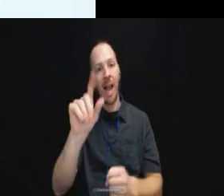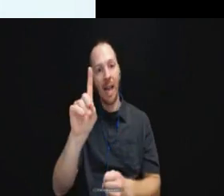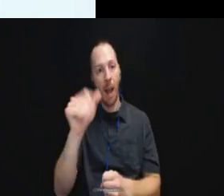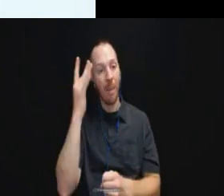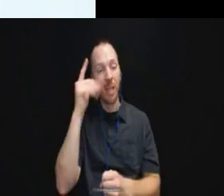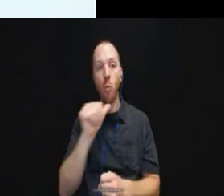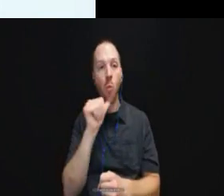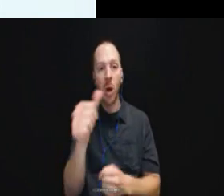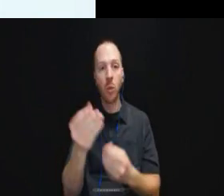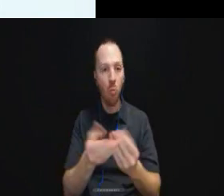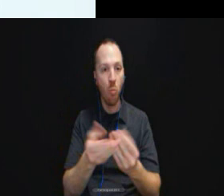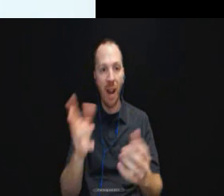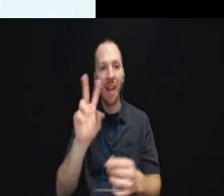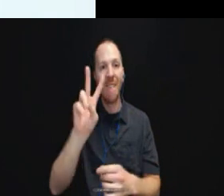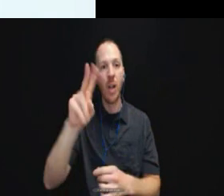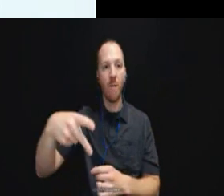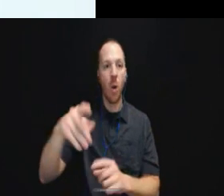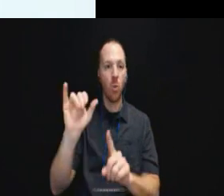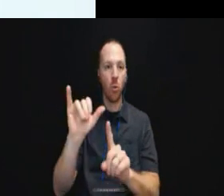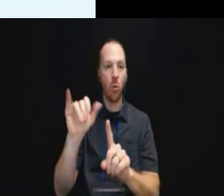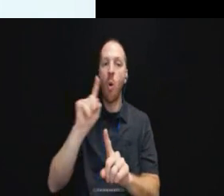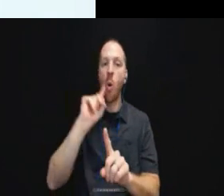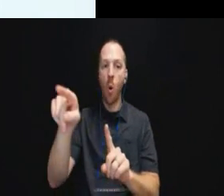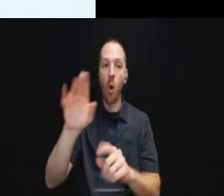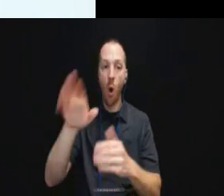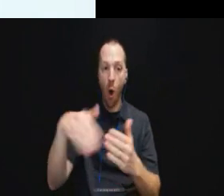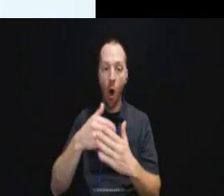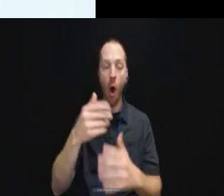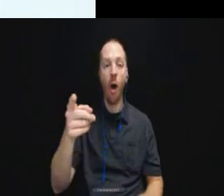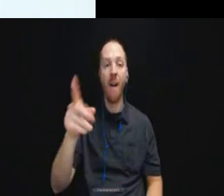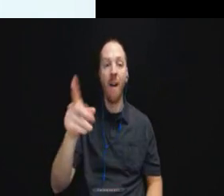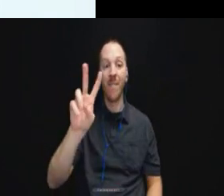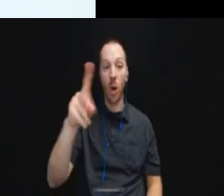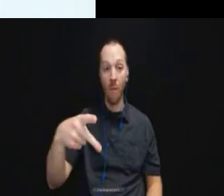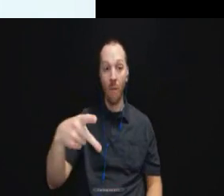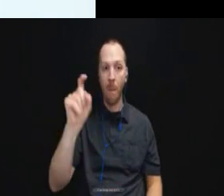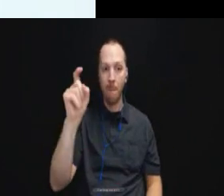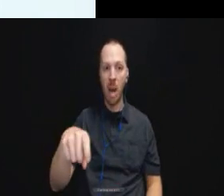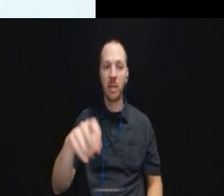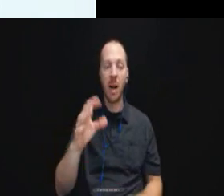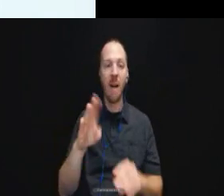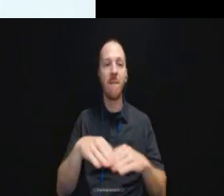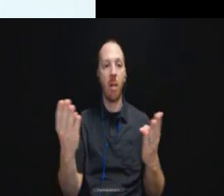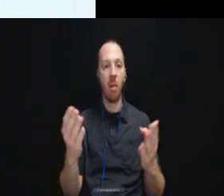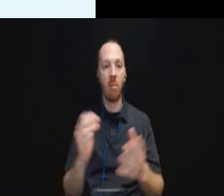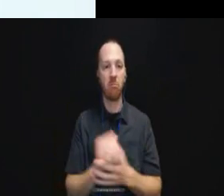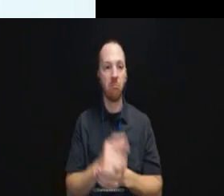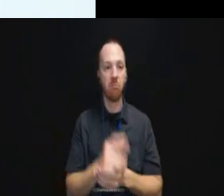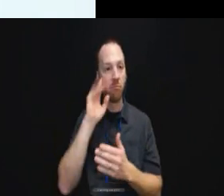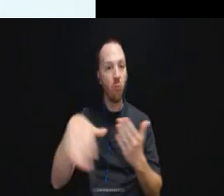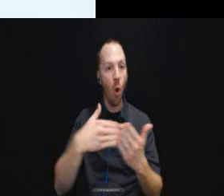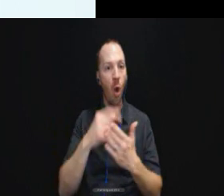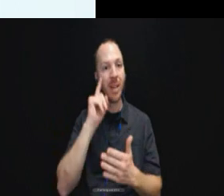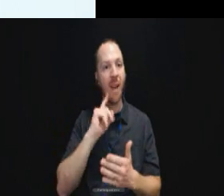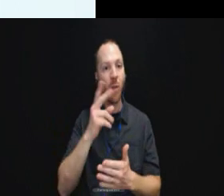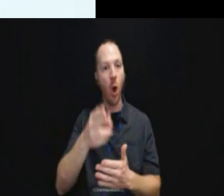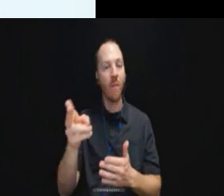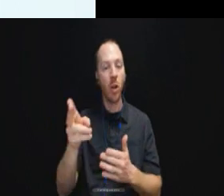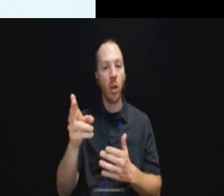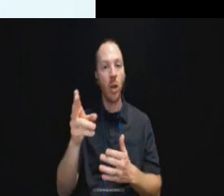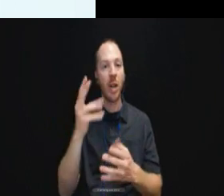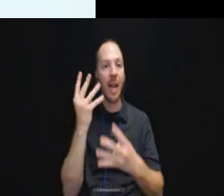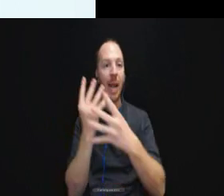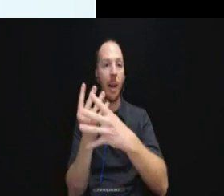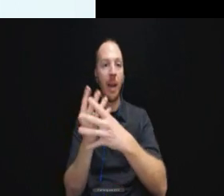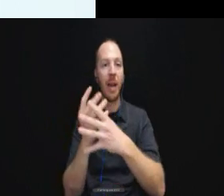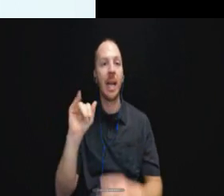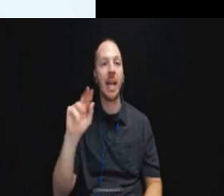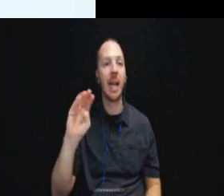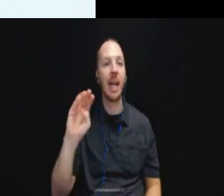phones and the video phones have to be available for all deaf and hard of hearing inmates.